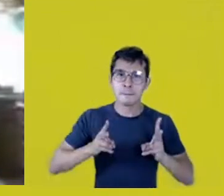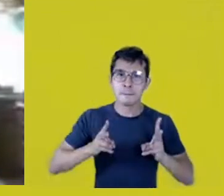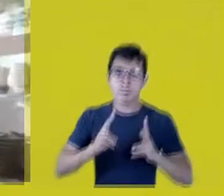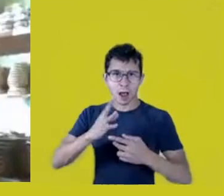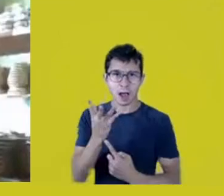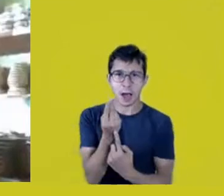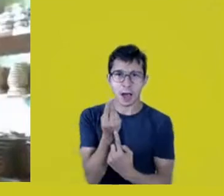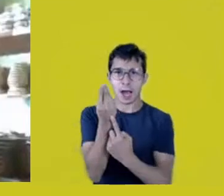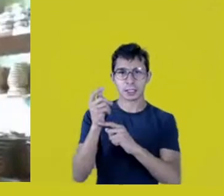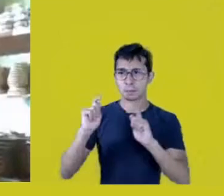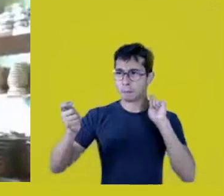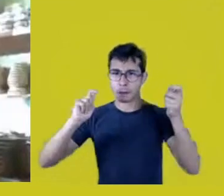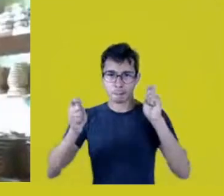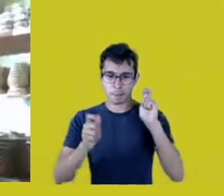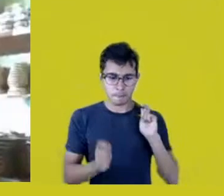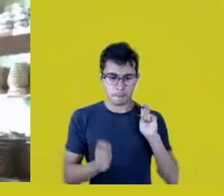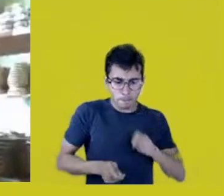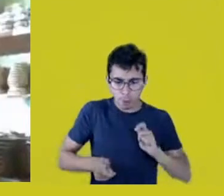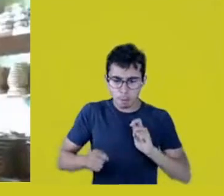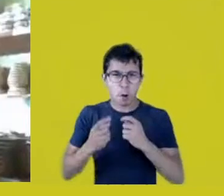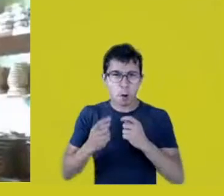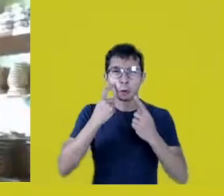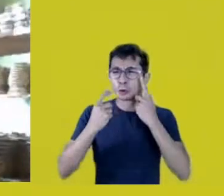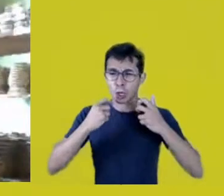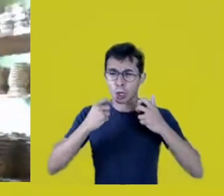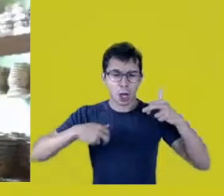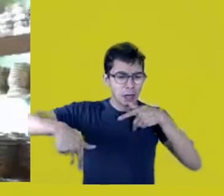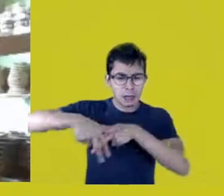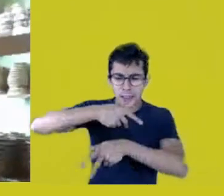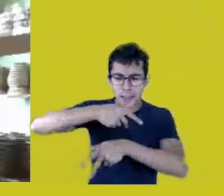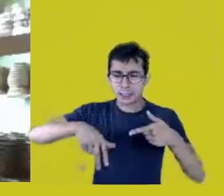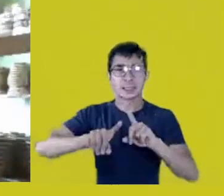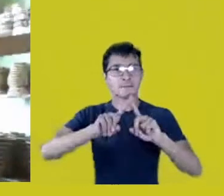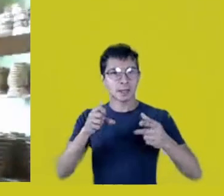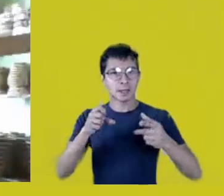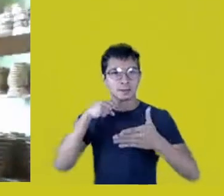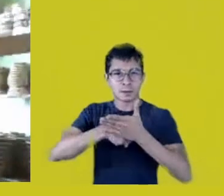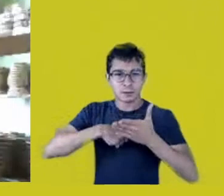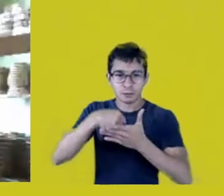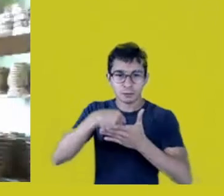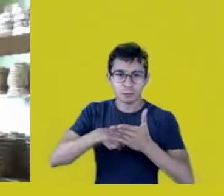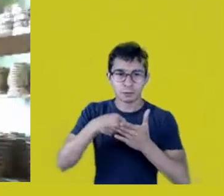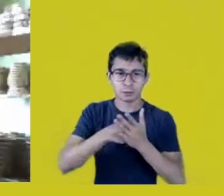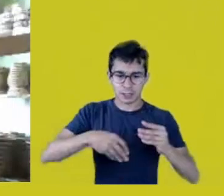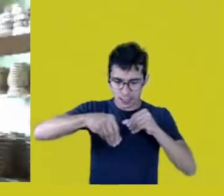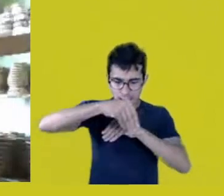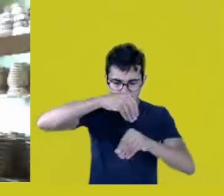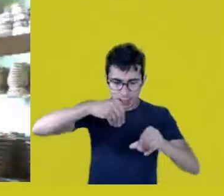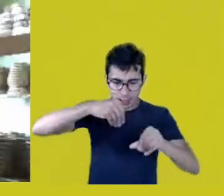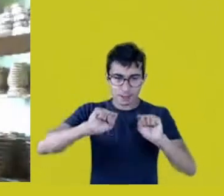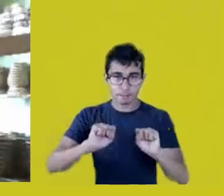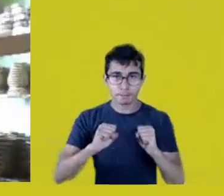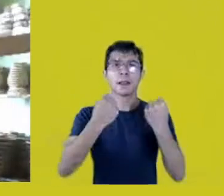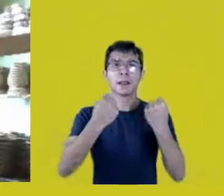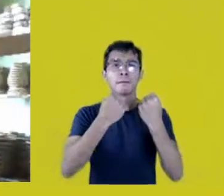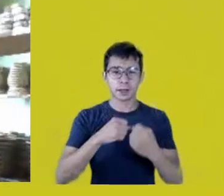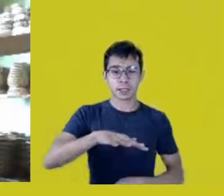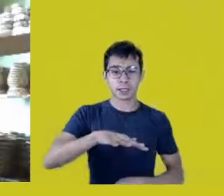dancing, crying, but we’re standing strong and fighting for our land, for our territory.